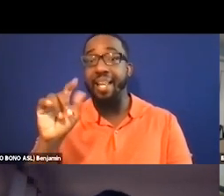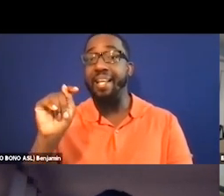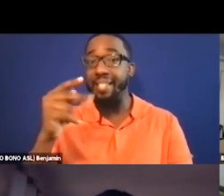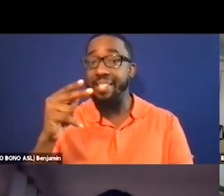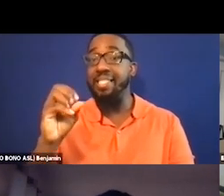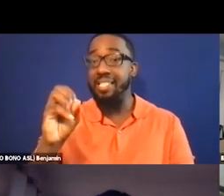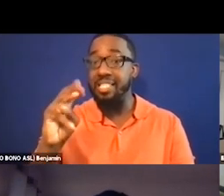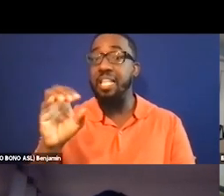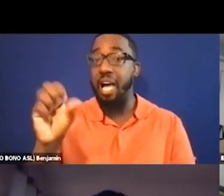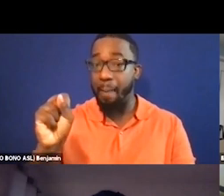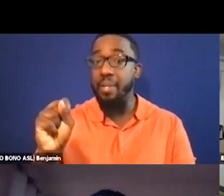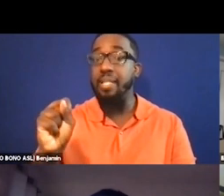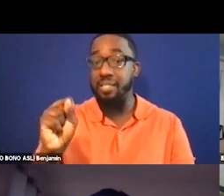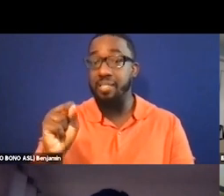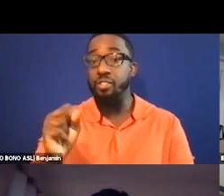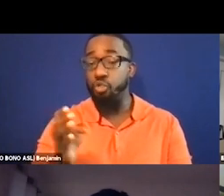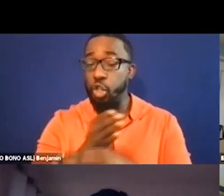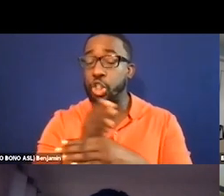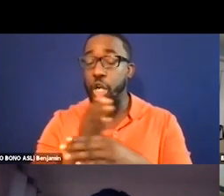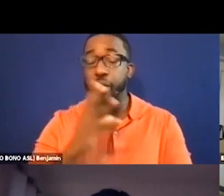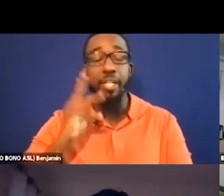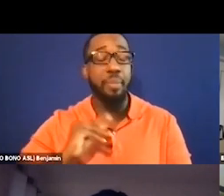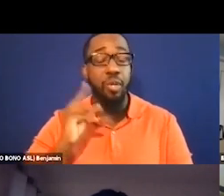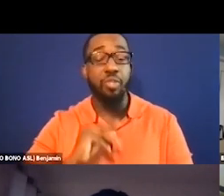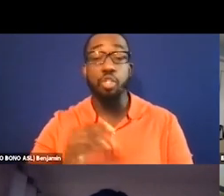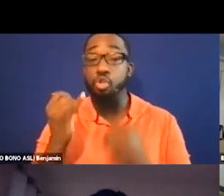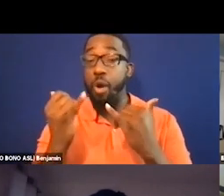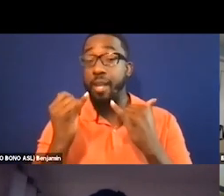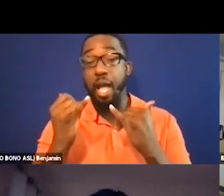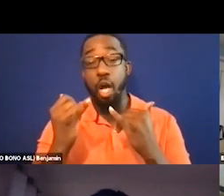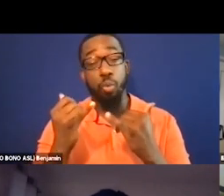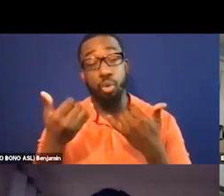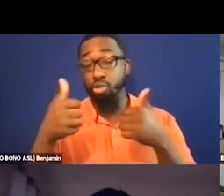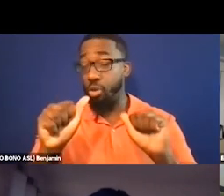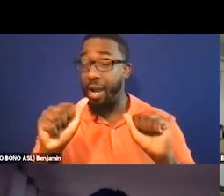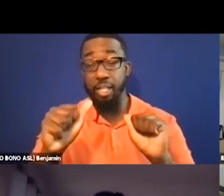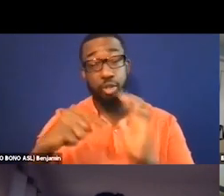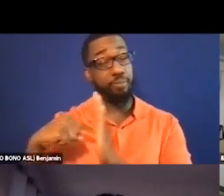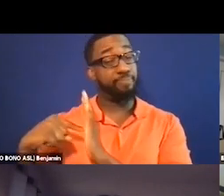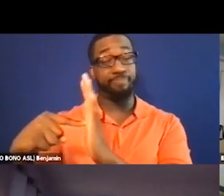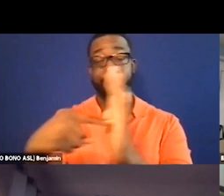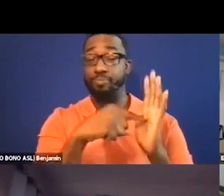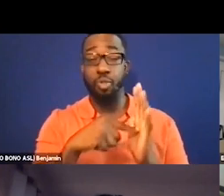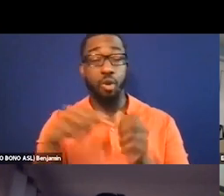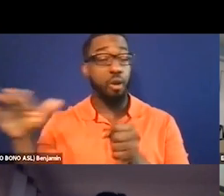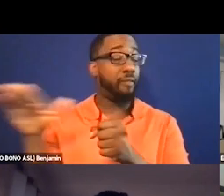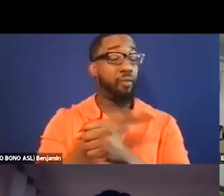You've probably noticed by now that we are doing our best to model a fully accessible Zoom presentation and